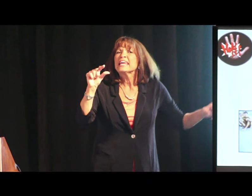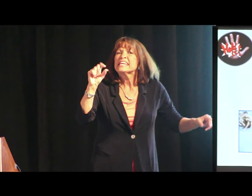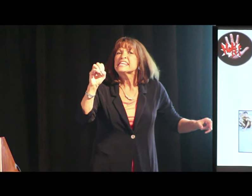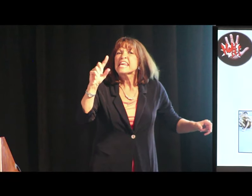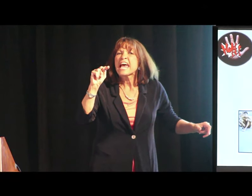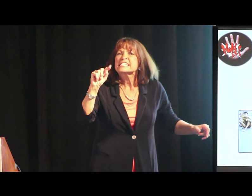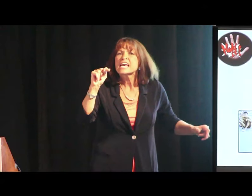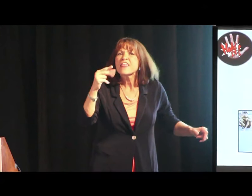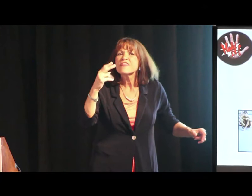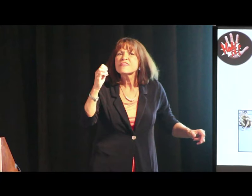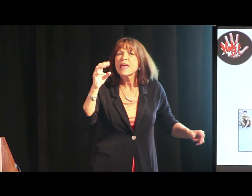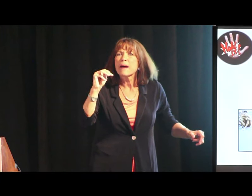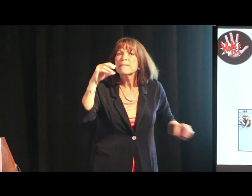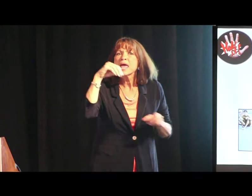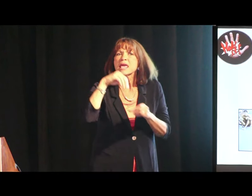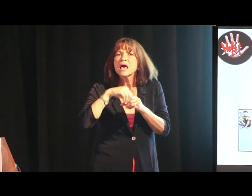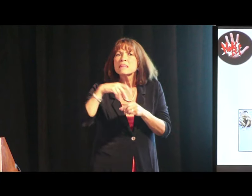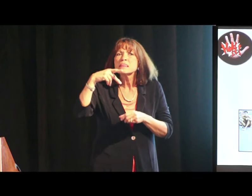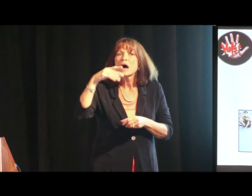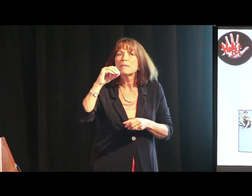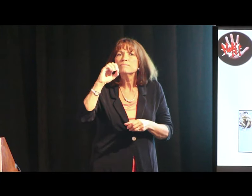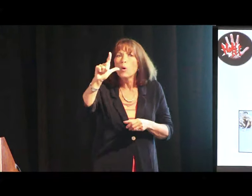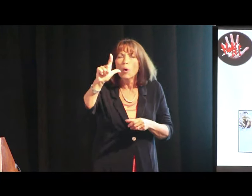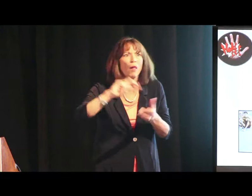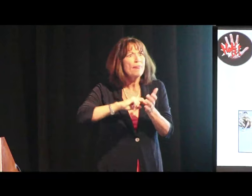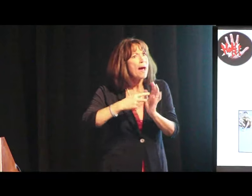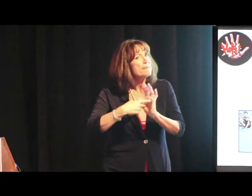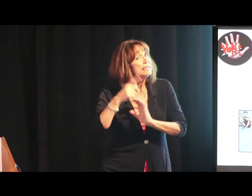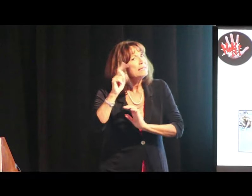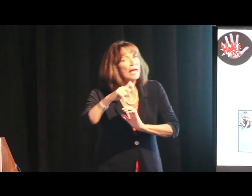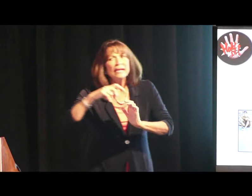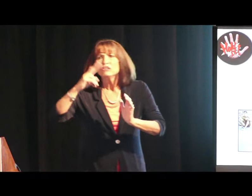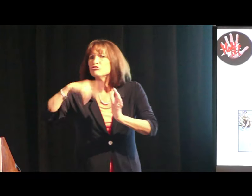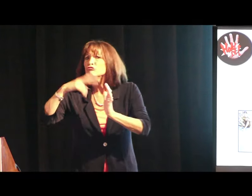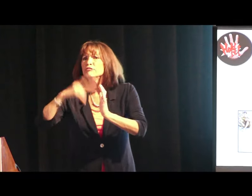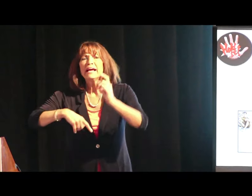You have to get them in the pool. That means that they need